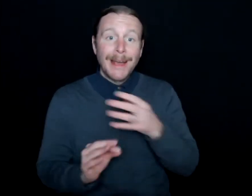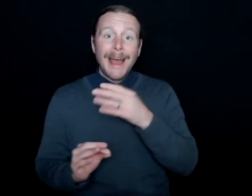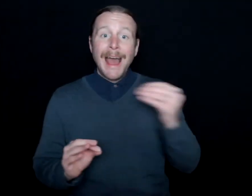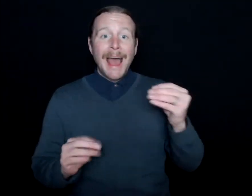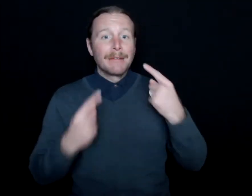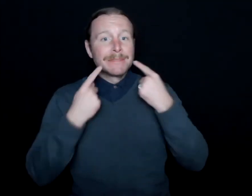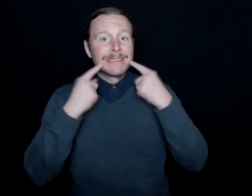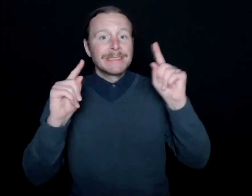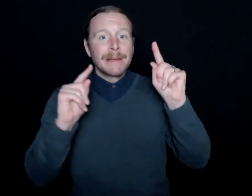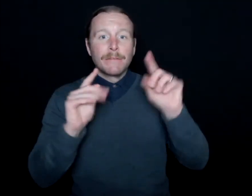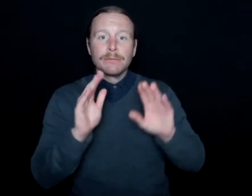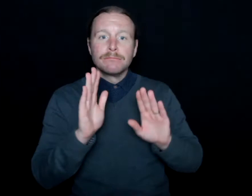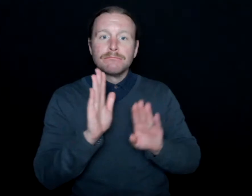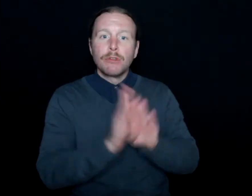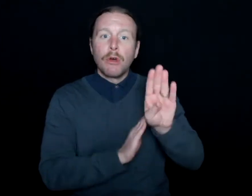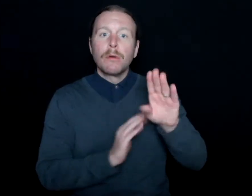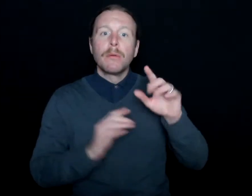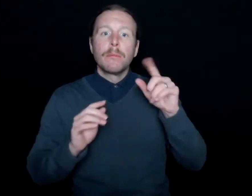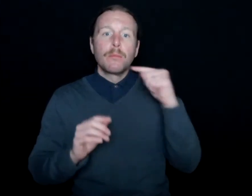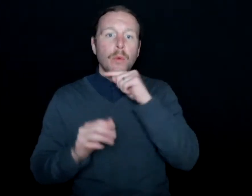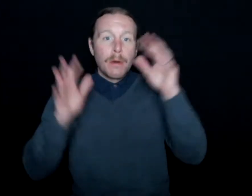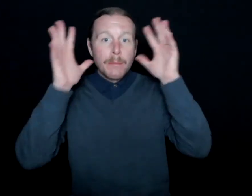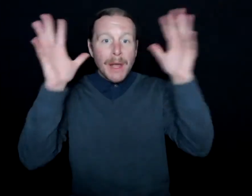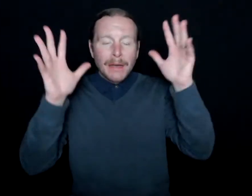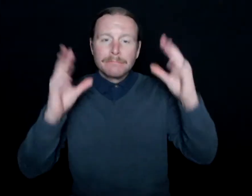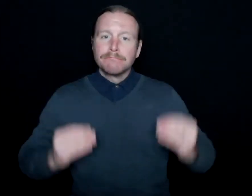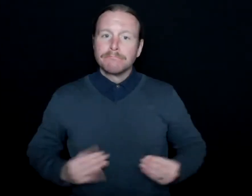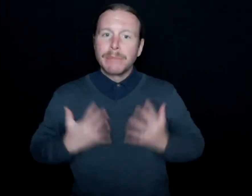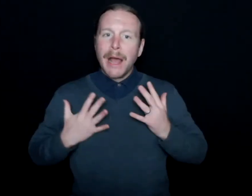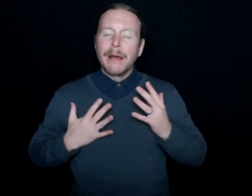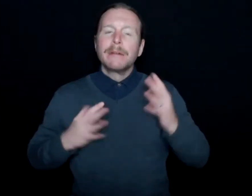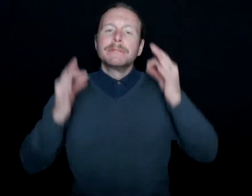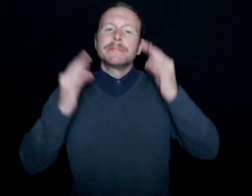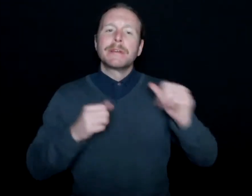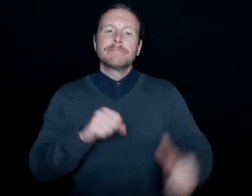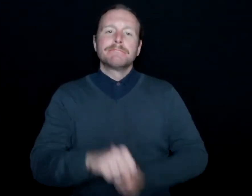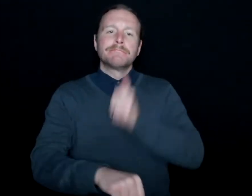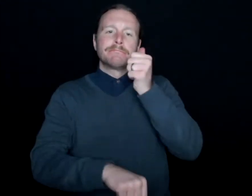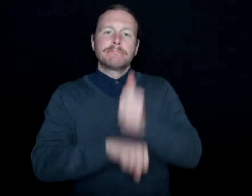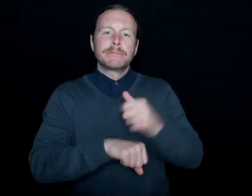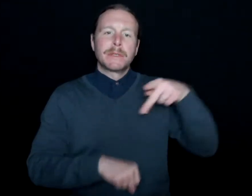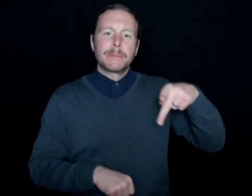Brice launched Play-By-Play Sports Interpreting to usher in a new era of accessible and inclusive